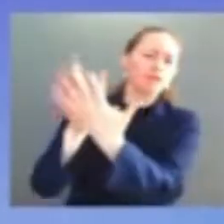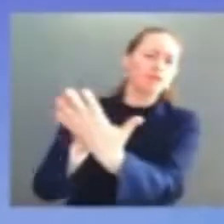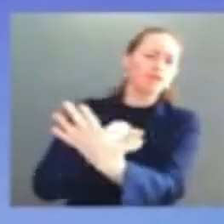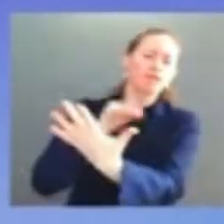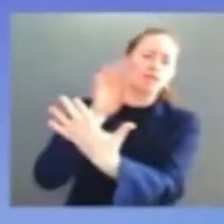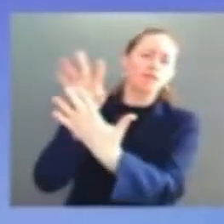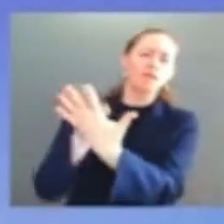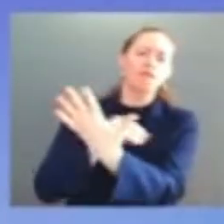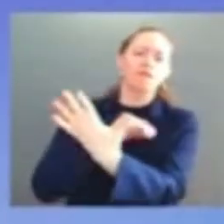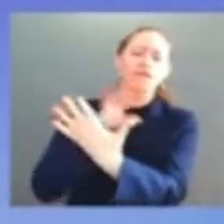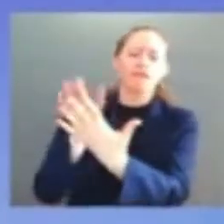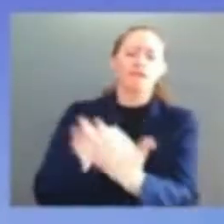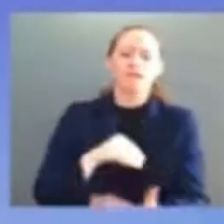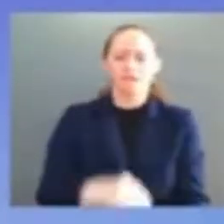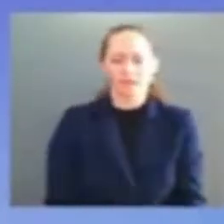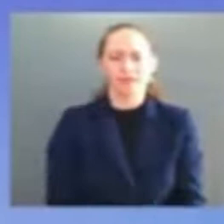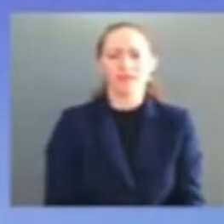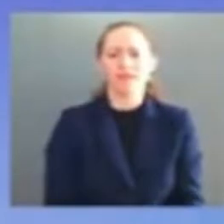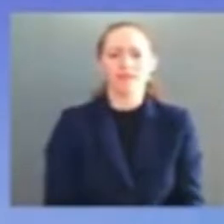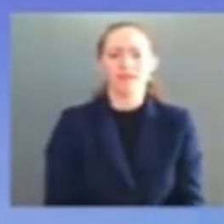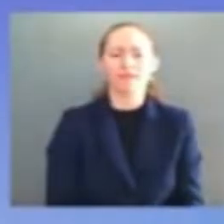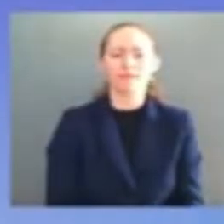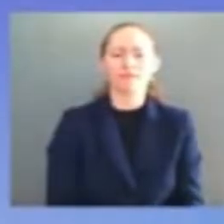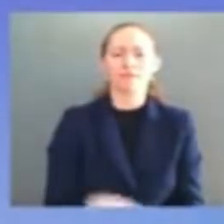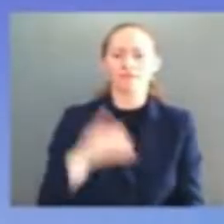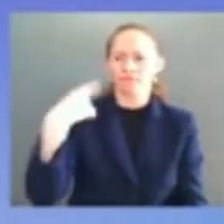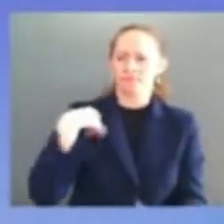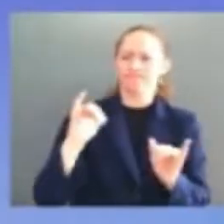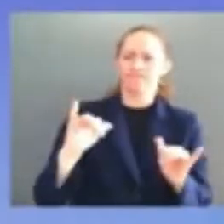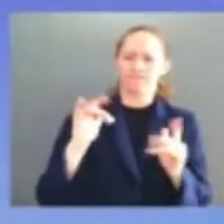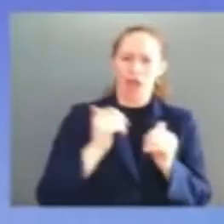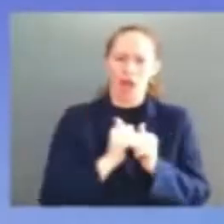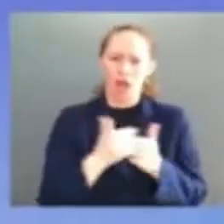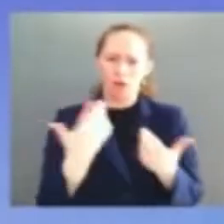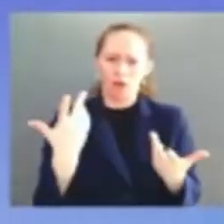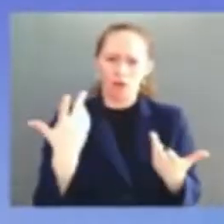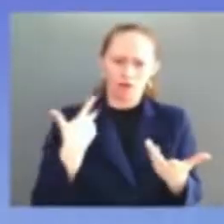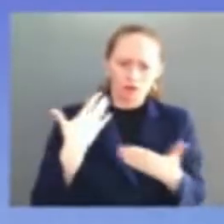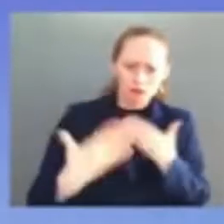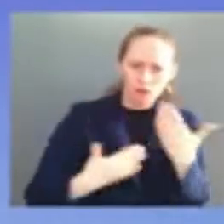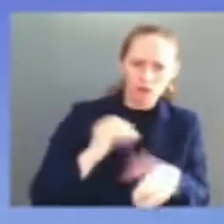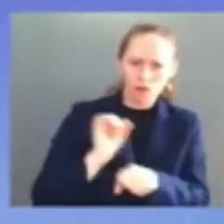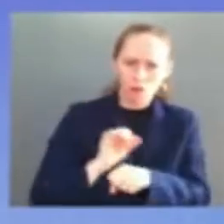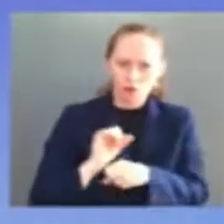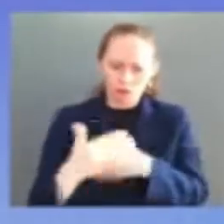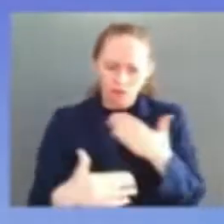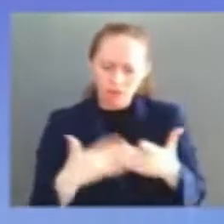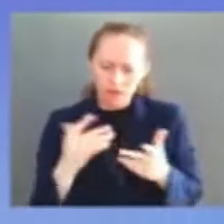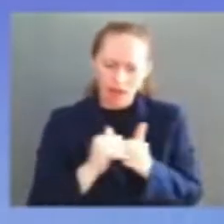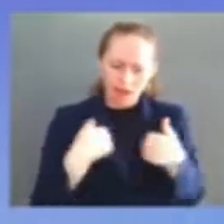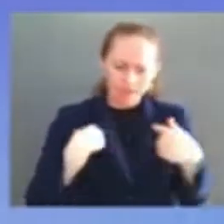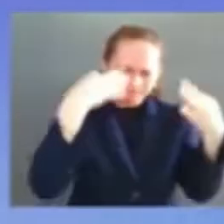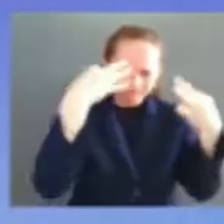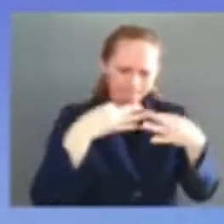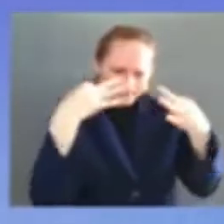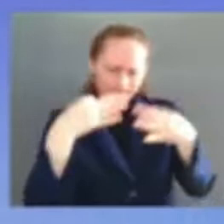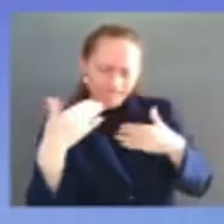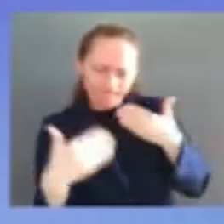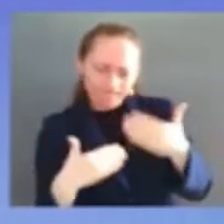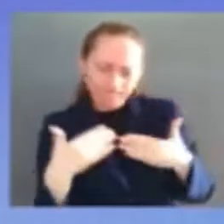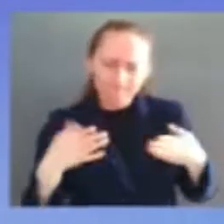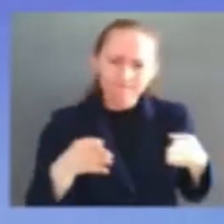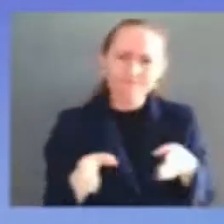breyer in particular was an extraordinary gift and one for which i've only become more grateful with